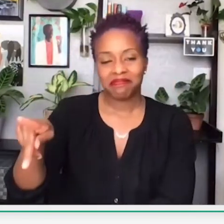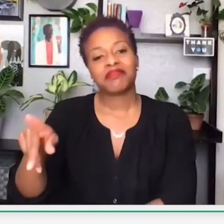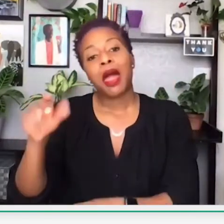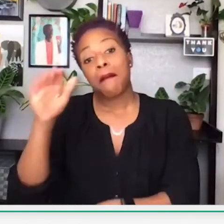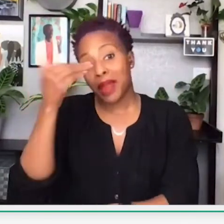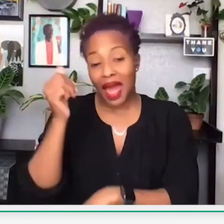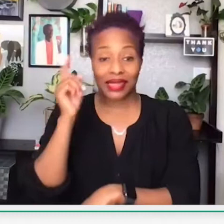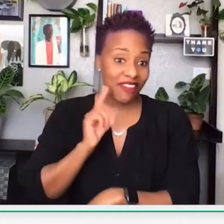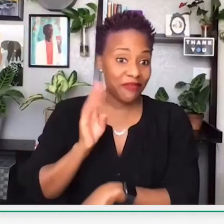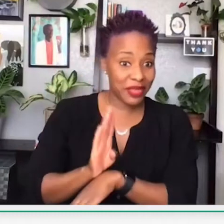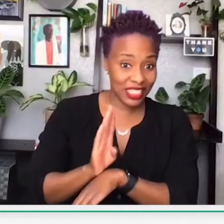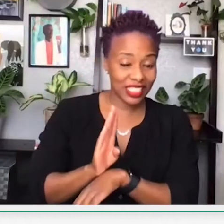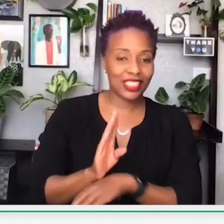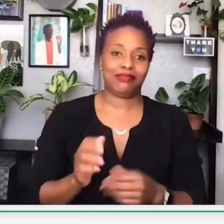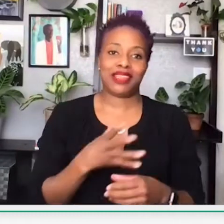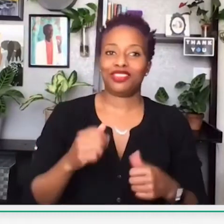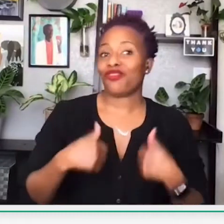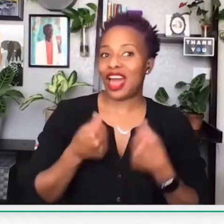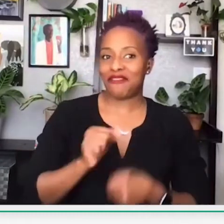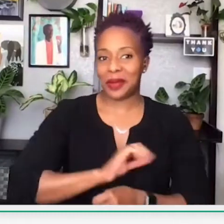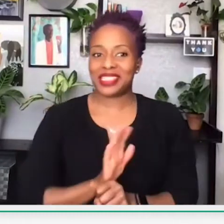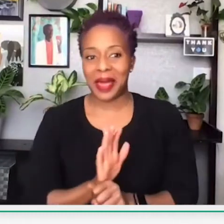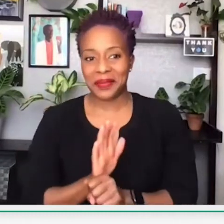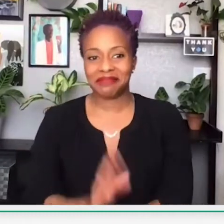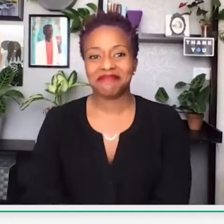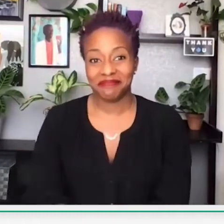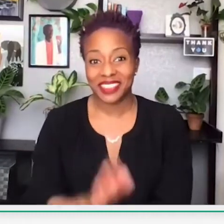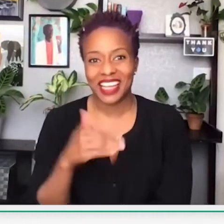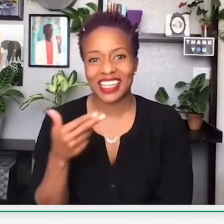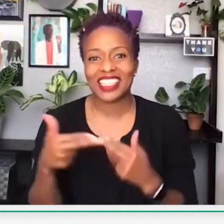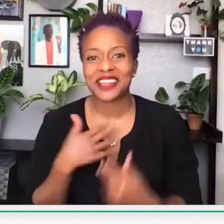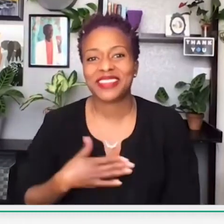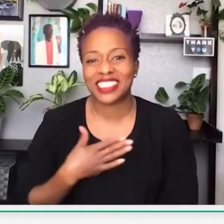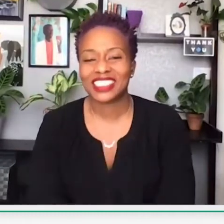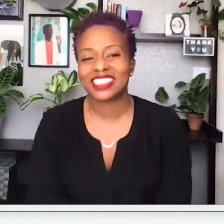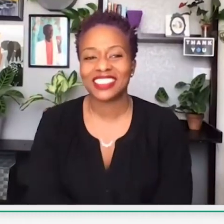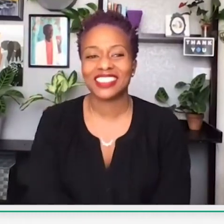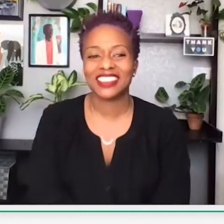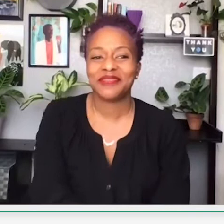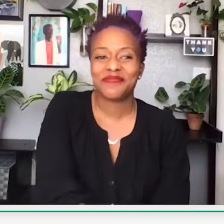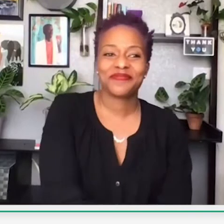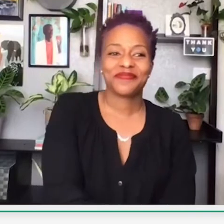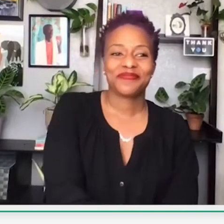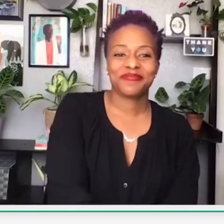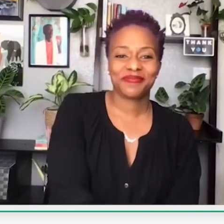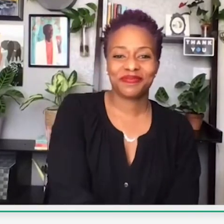series is Rise Up! Black Deaf Businesses Surviving the Pandemic. Next slide, please.